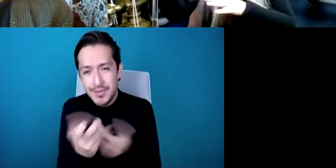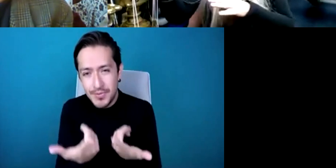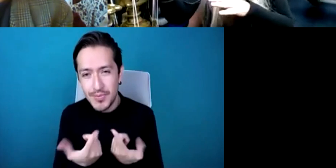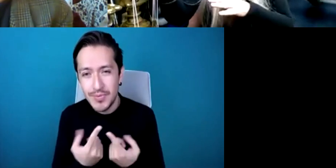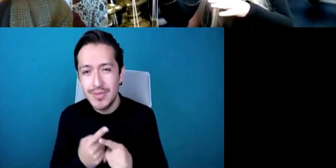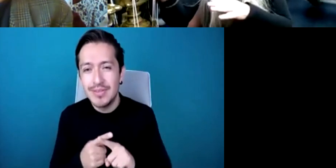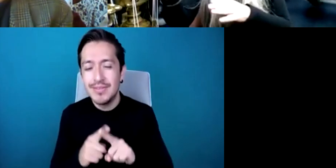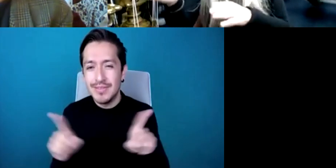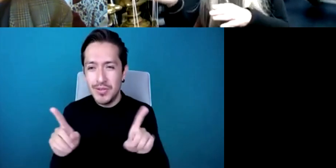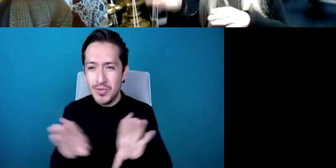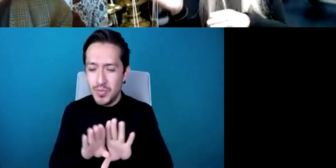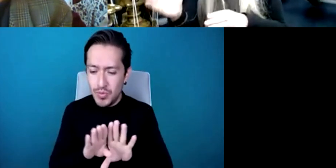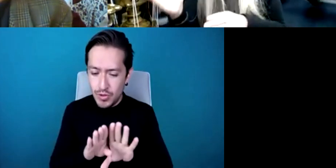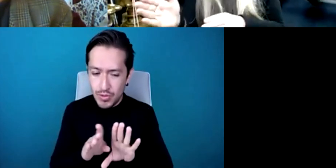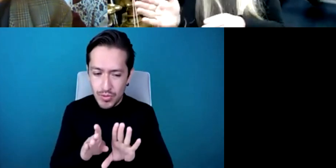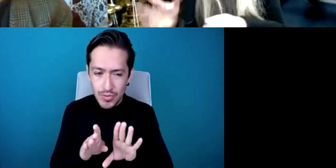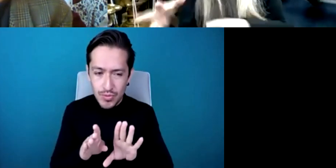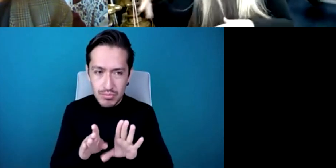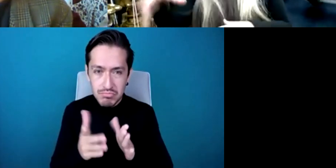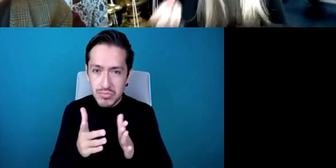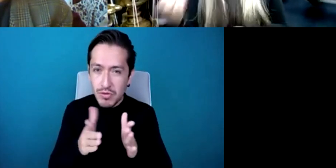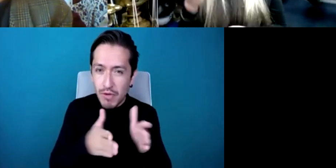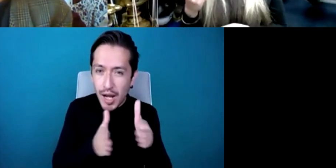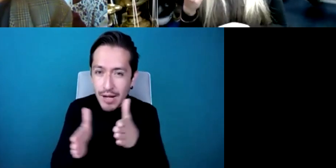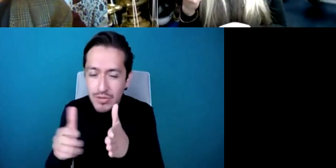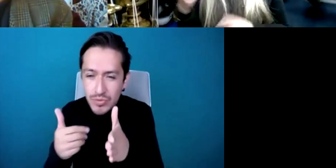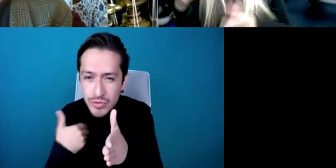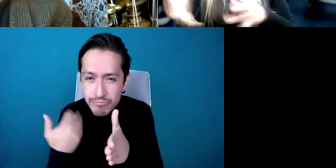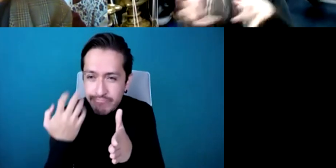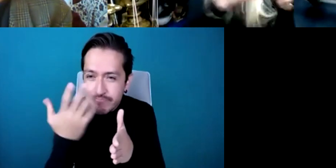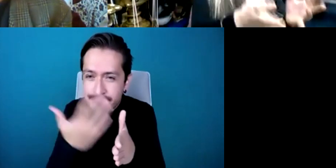to explore to find out how do you commission this how do you get the money in place in order to pay